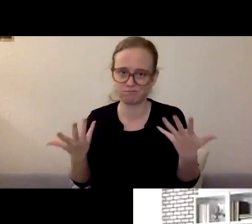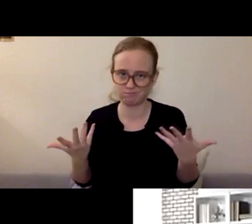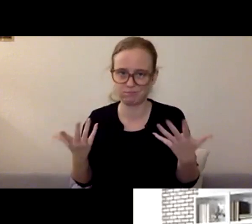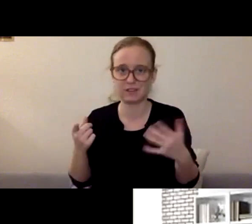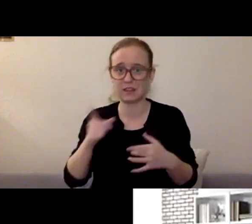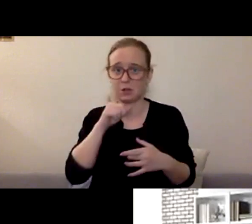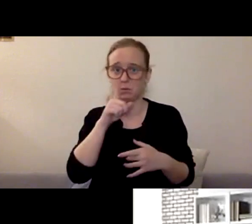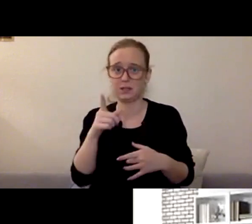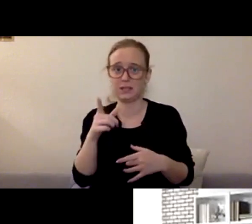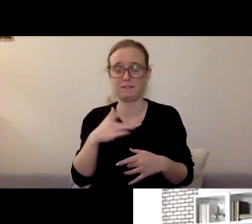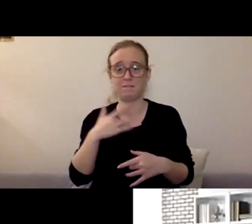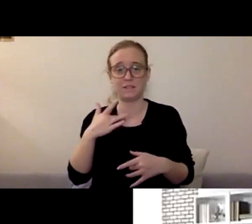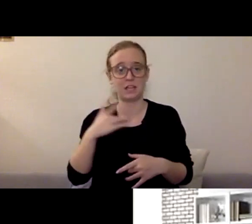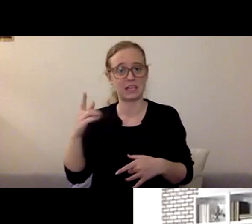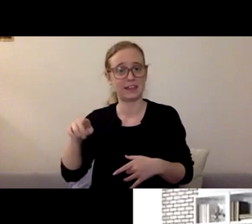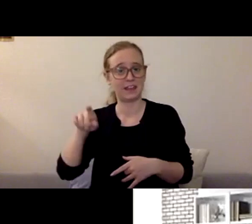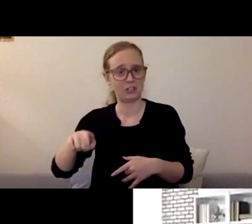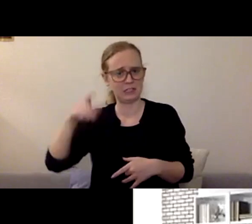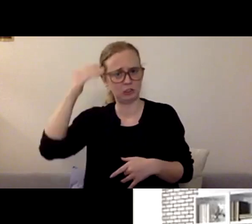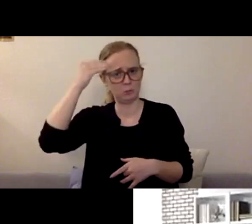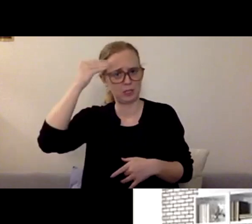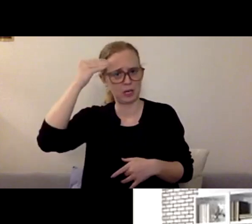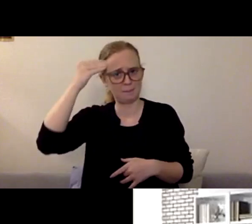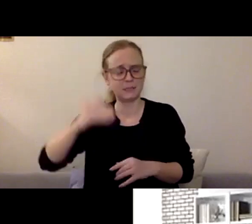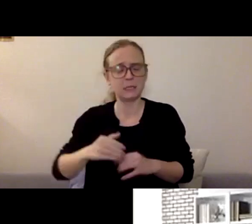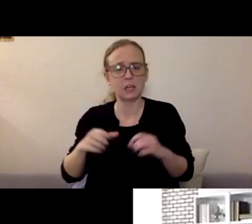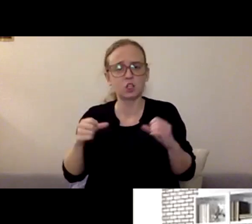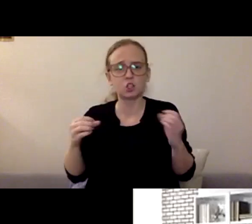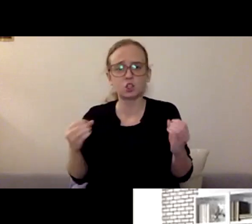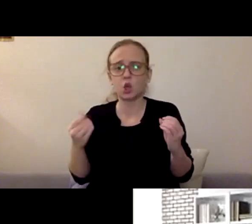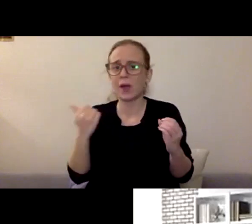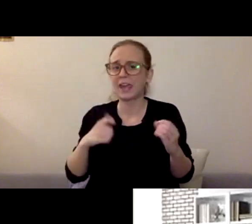and so anytime we can even just to sit in the space,